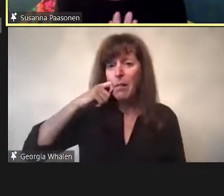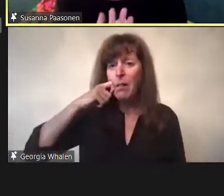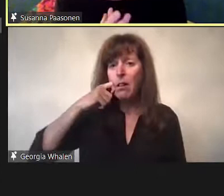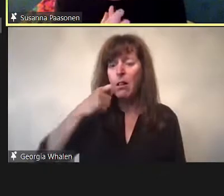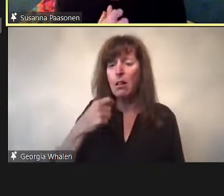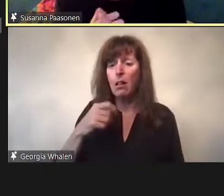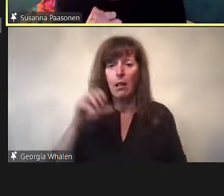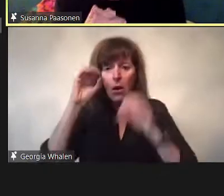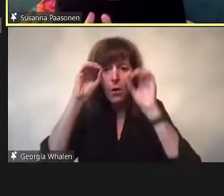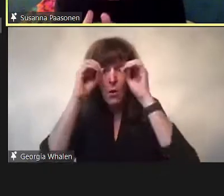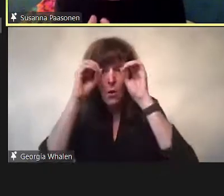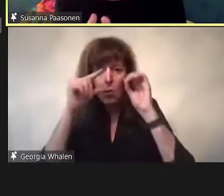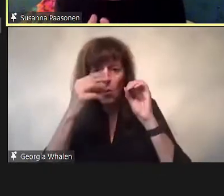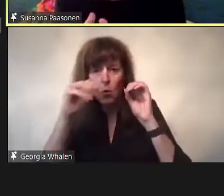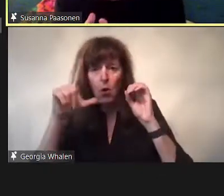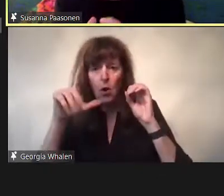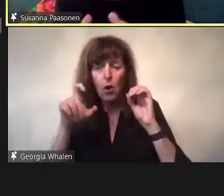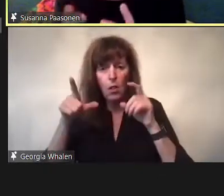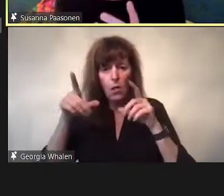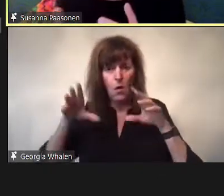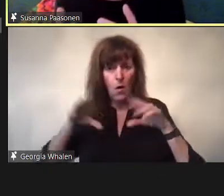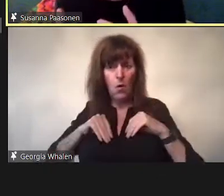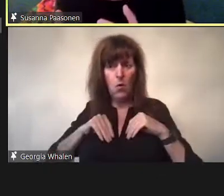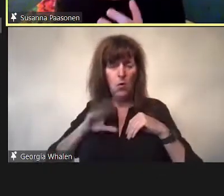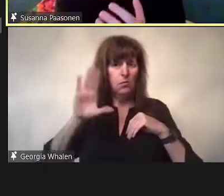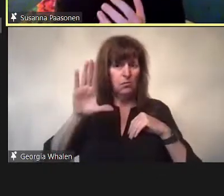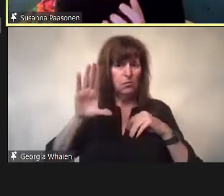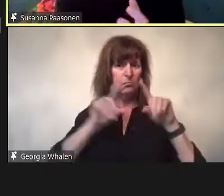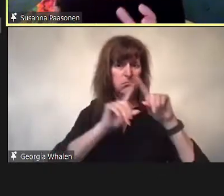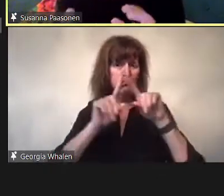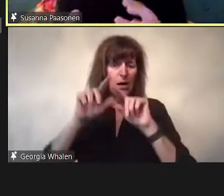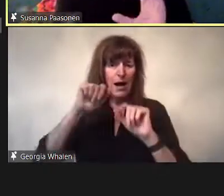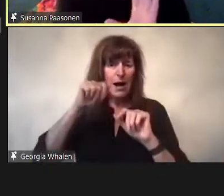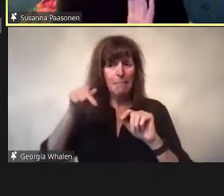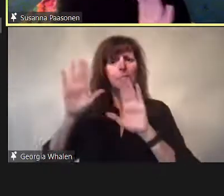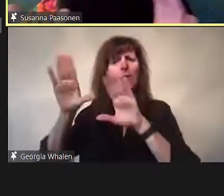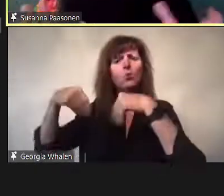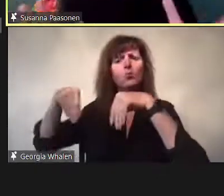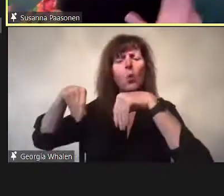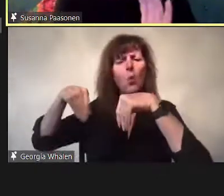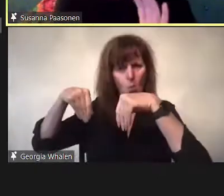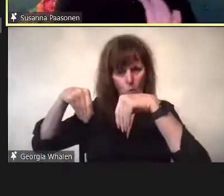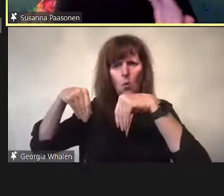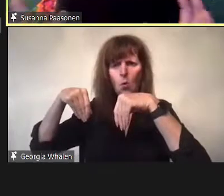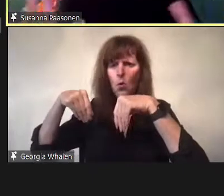In this evironment, hookup apps, balancing app store rules with the codes foregrounding sexual exploitation,